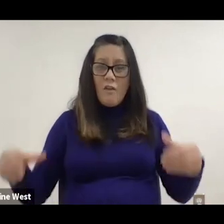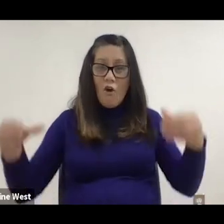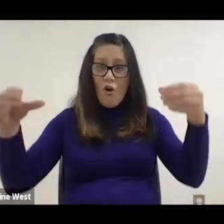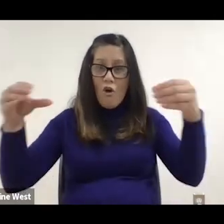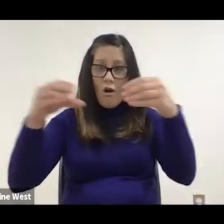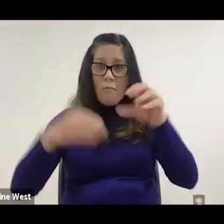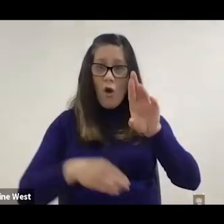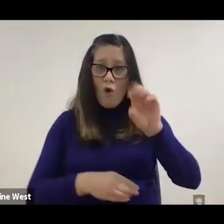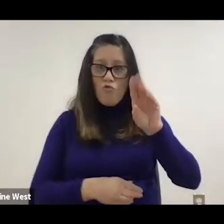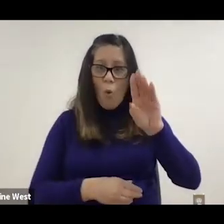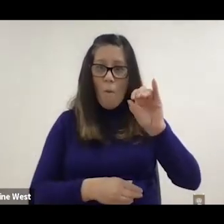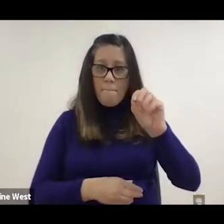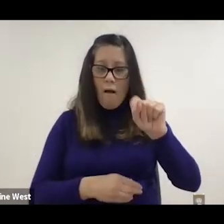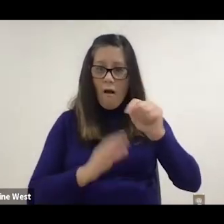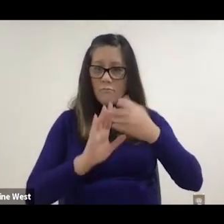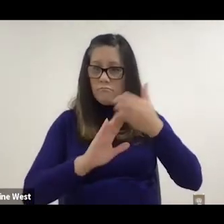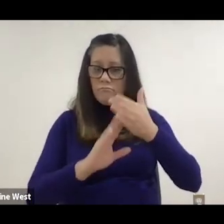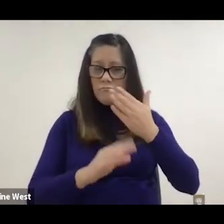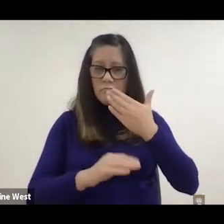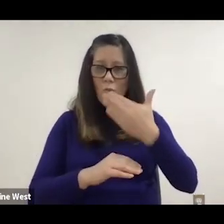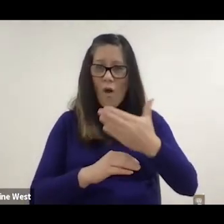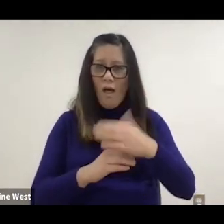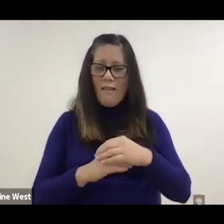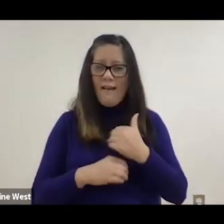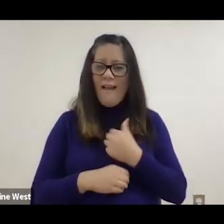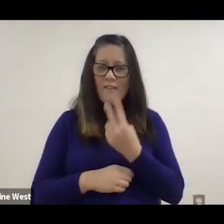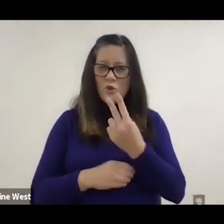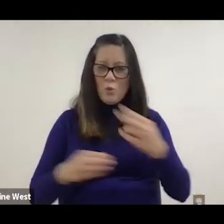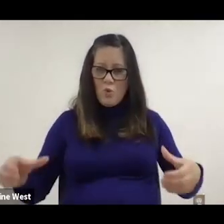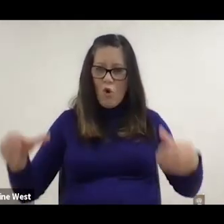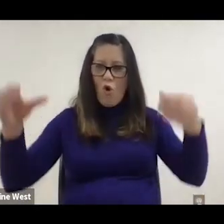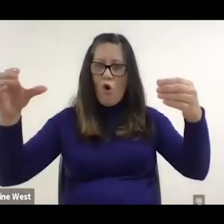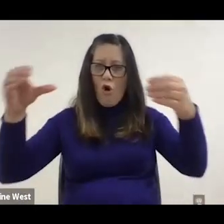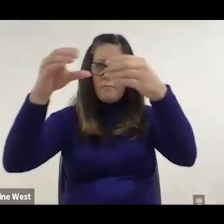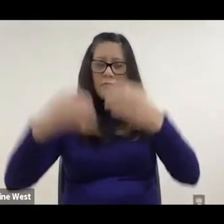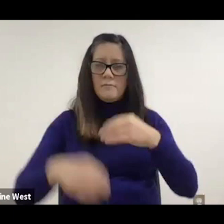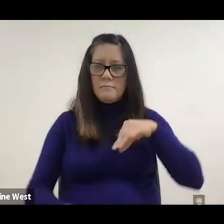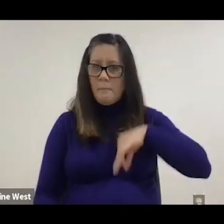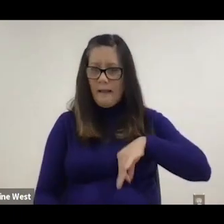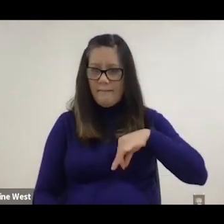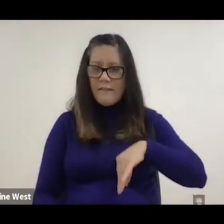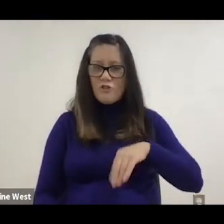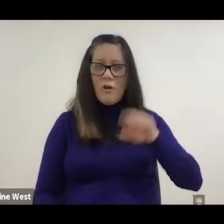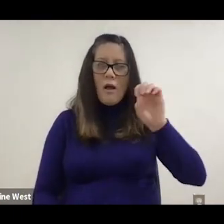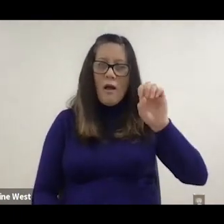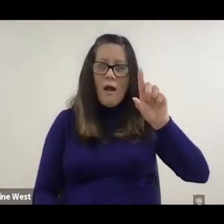and having two arms is beneficial, and Elaine is controlling with voice